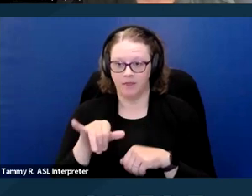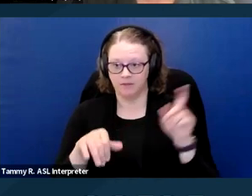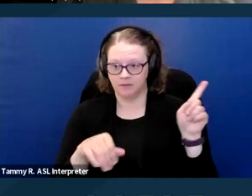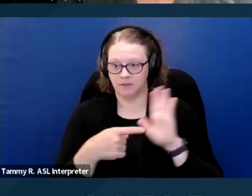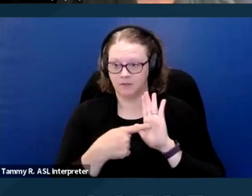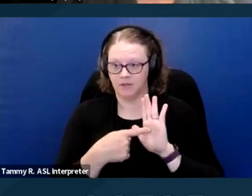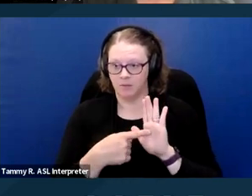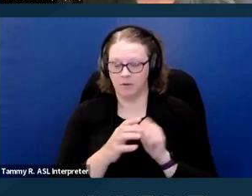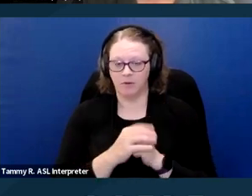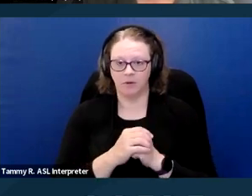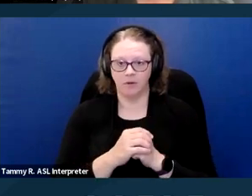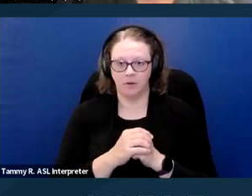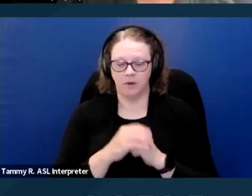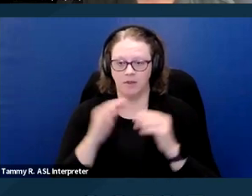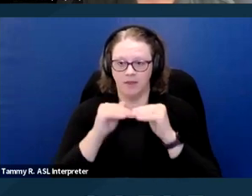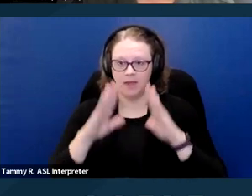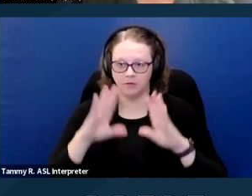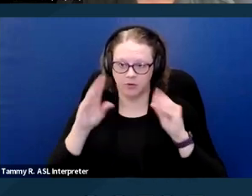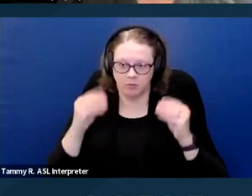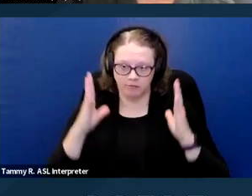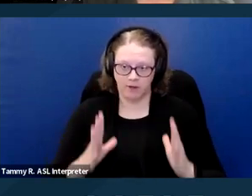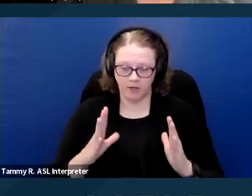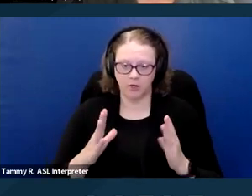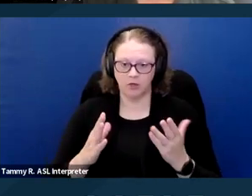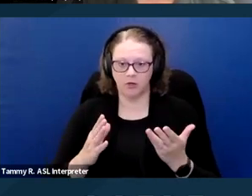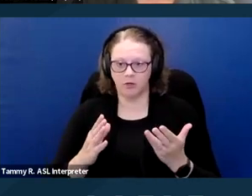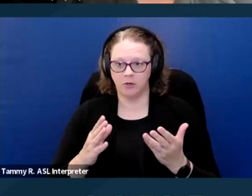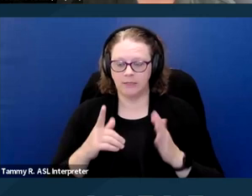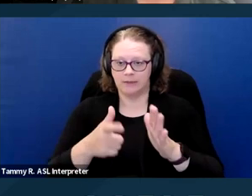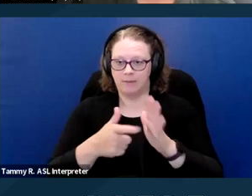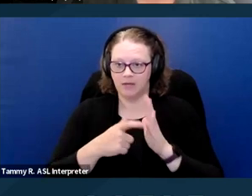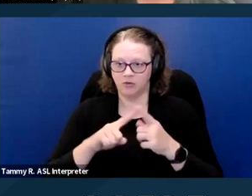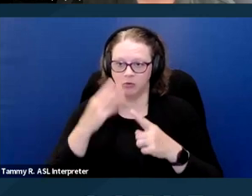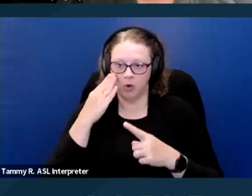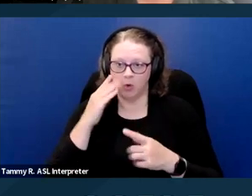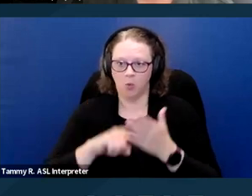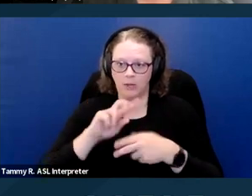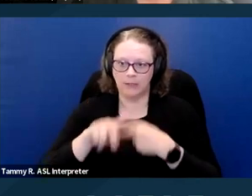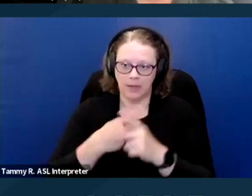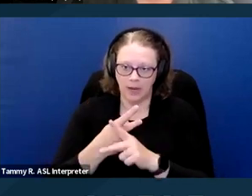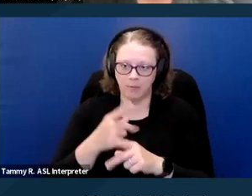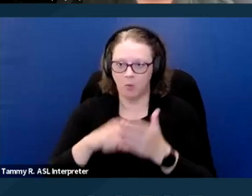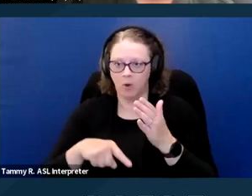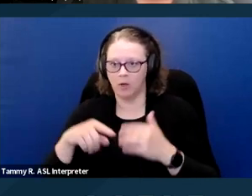The housing provider is demanding to know the type of breed, they are requiring